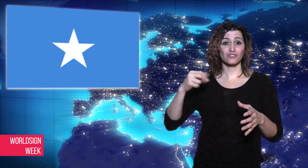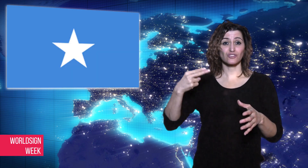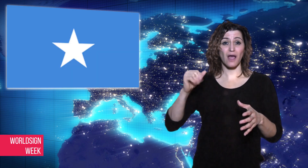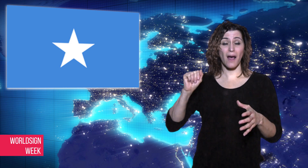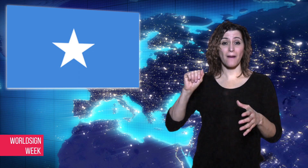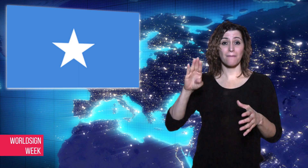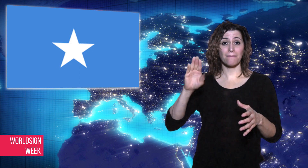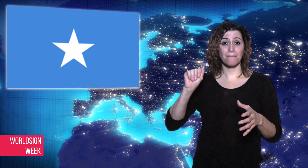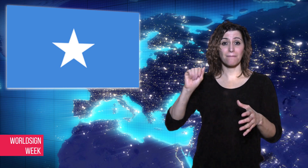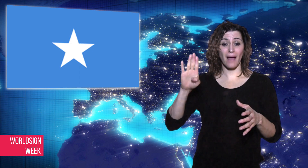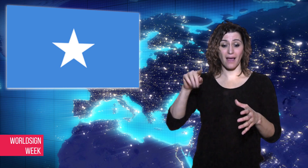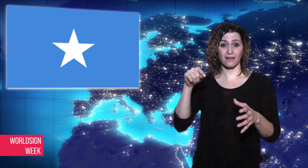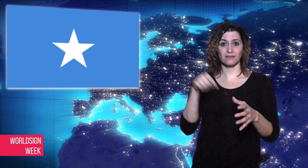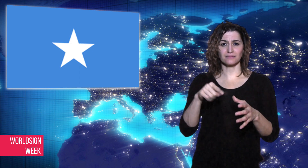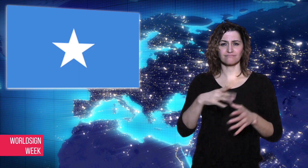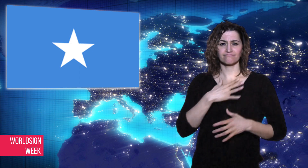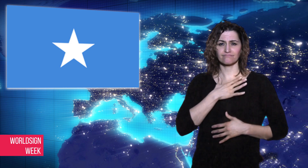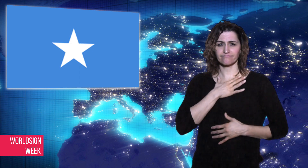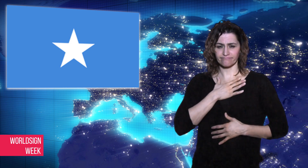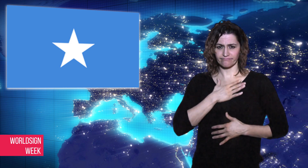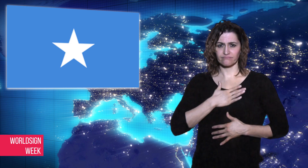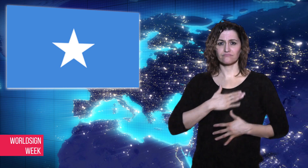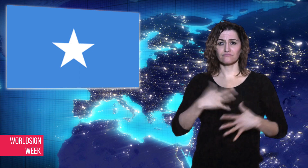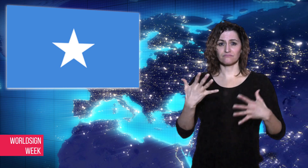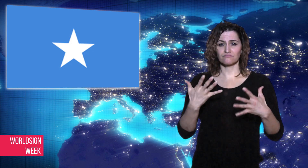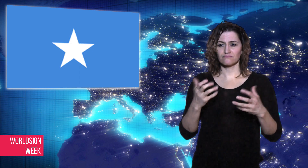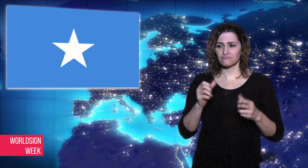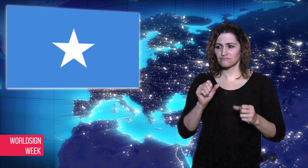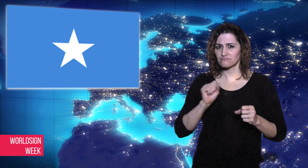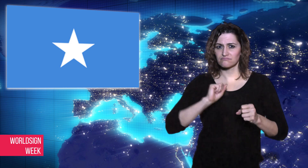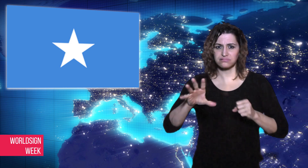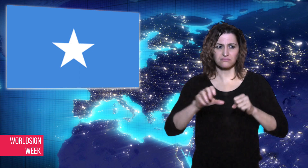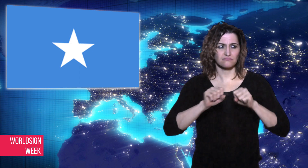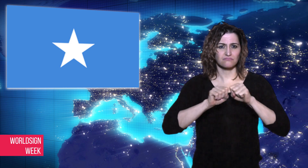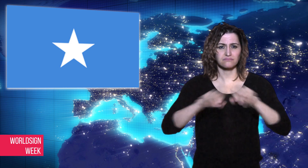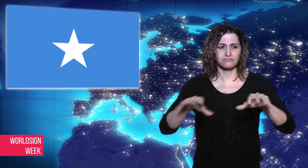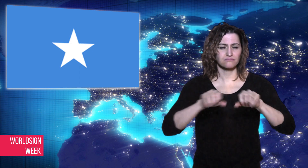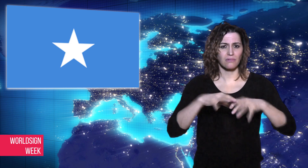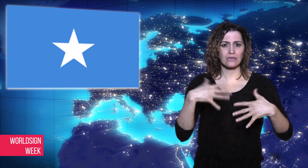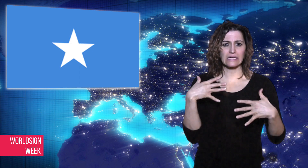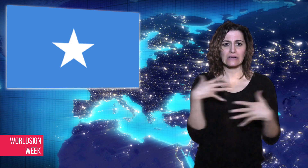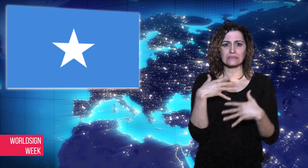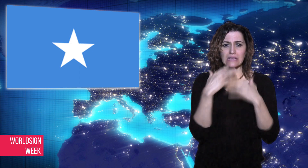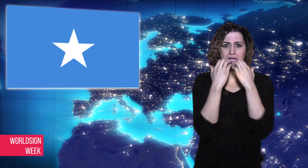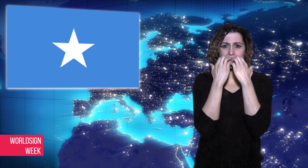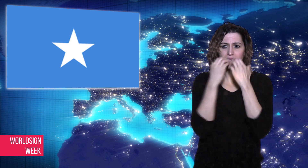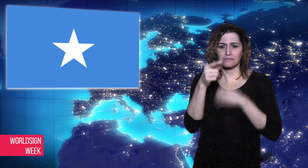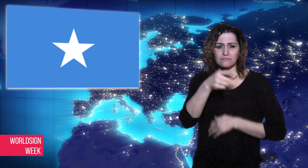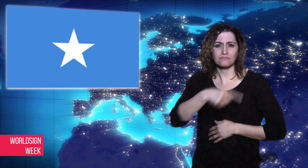united to fight extremism in their